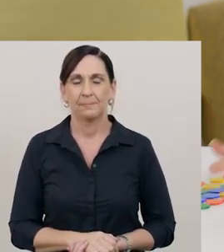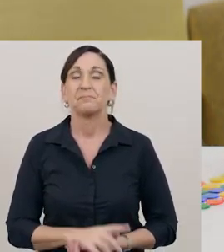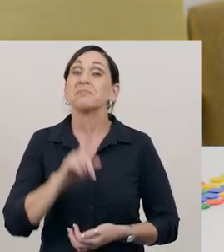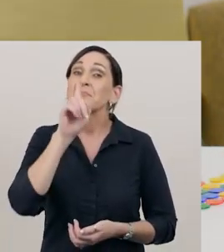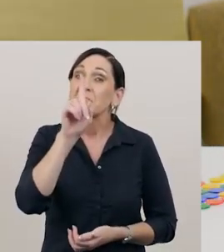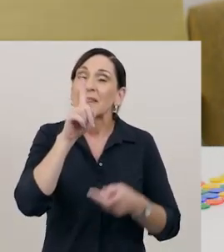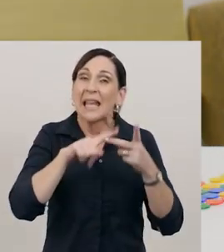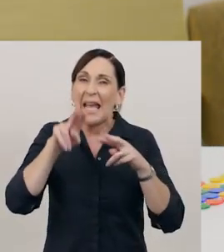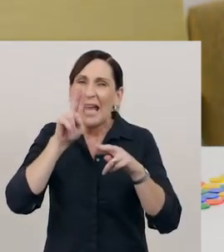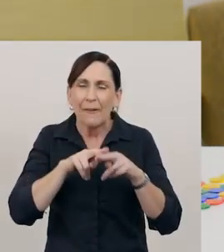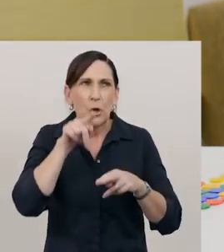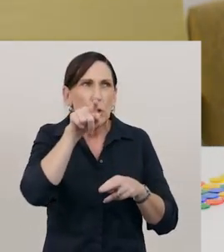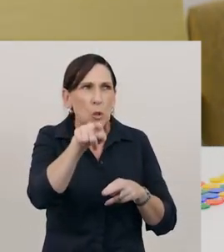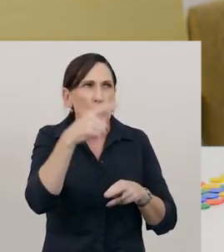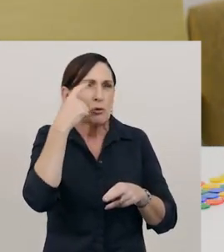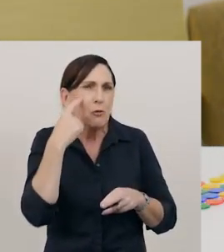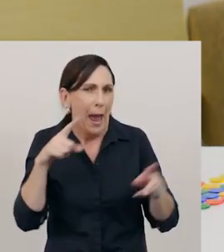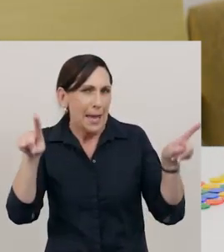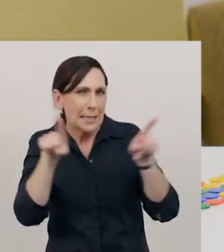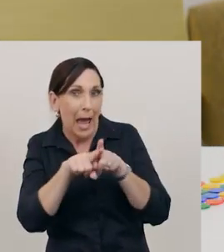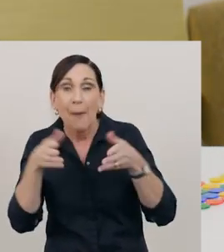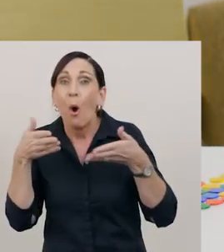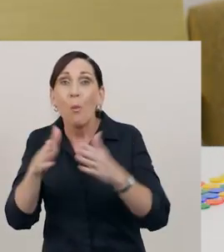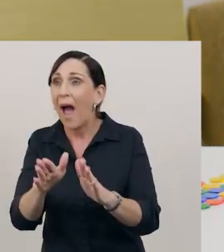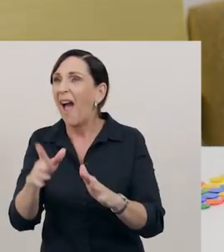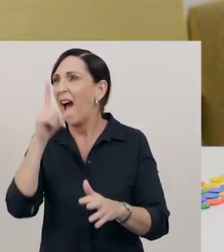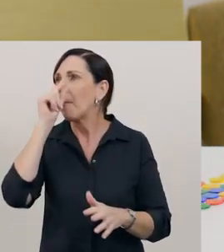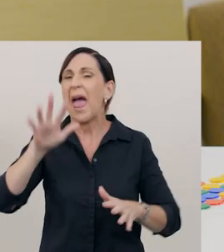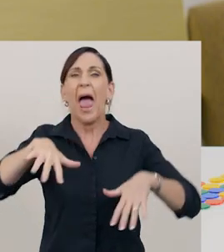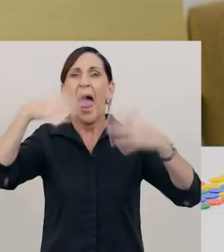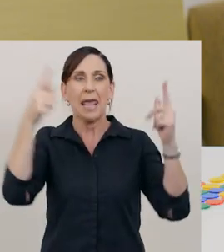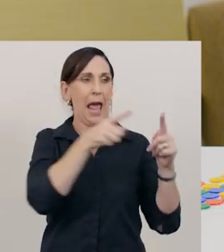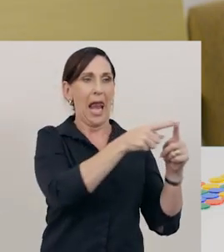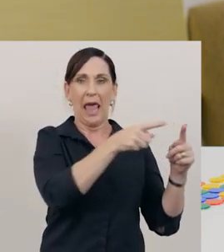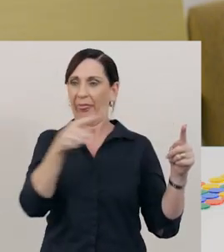By using the same thinking again, we can split any length into halves,